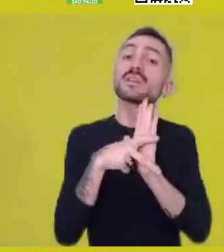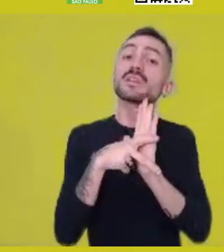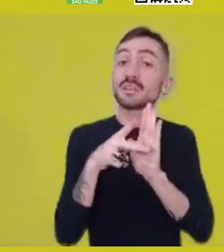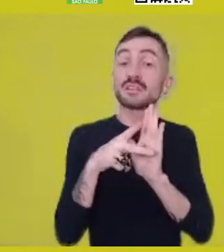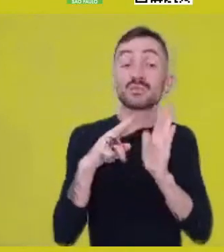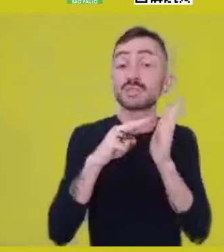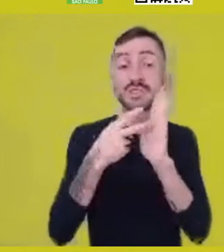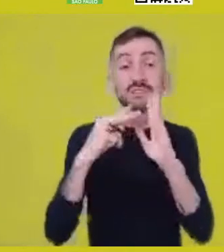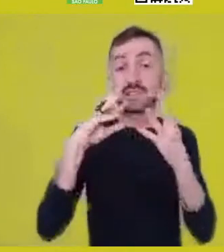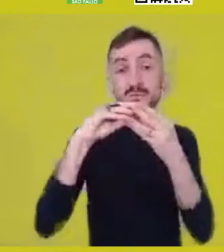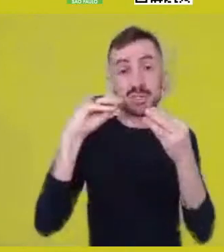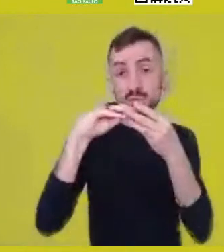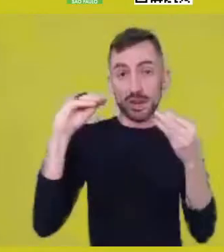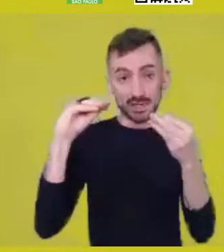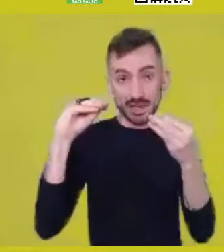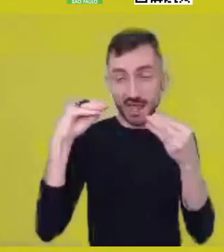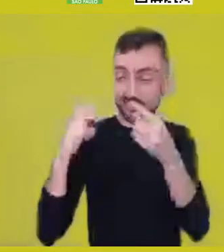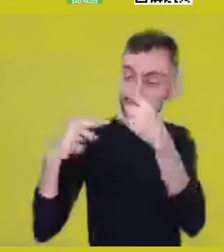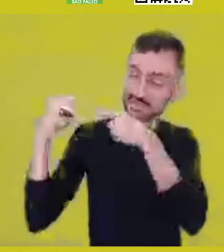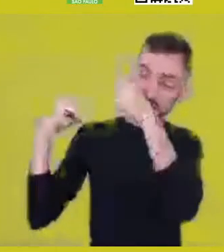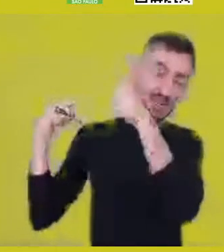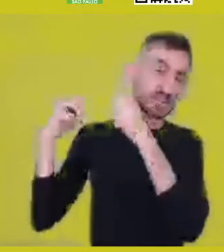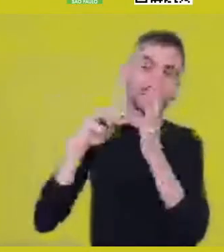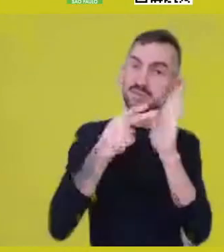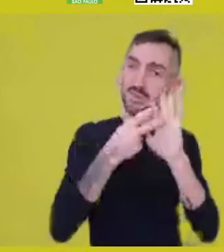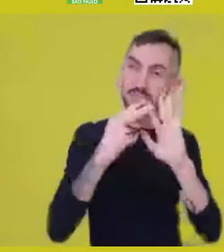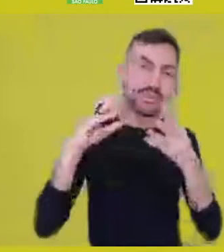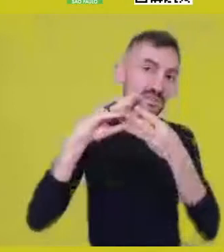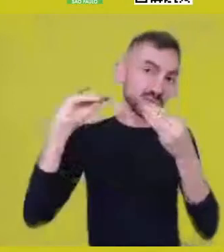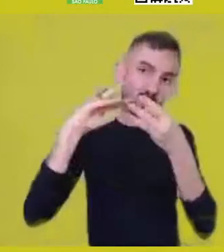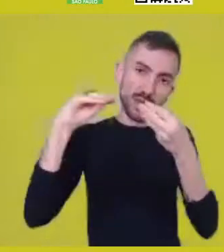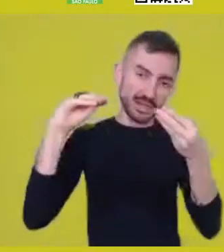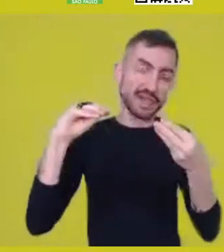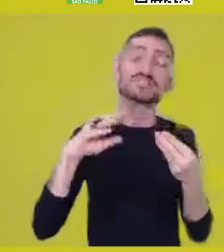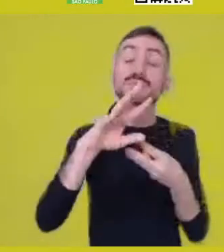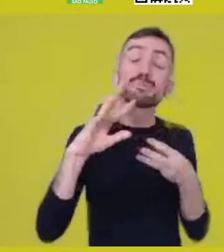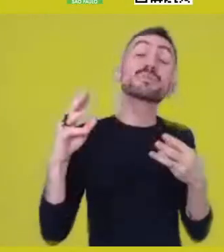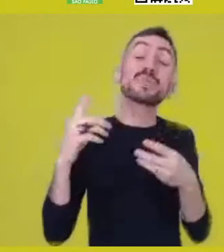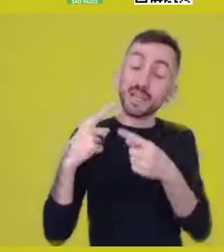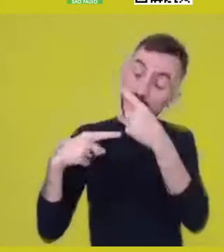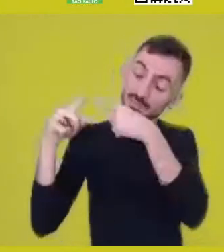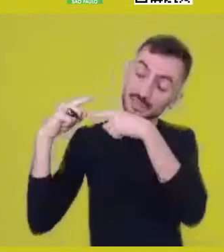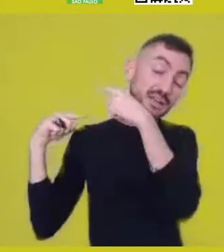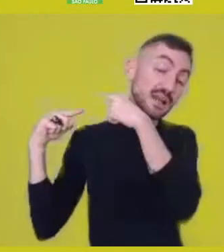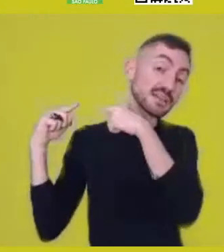When we talk about ancestry, we are talking about the recognition